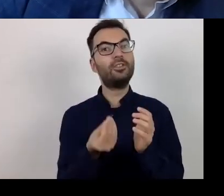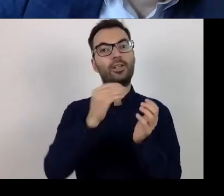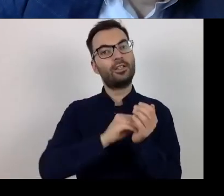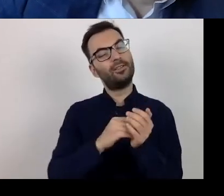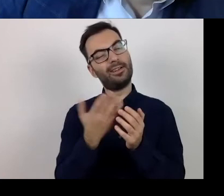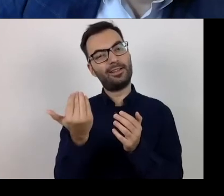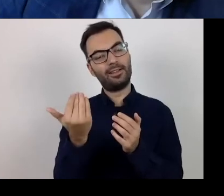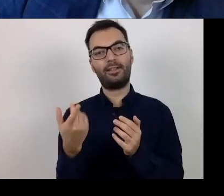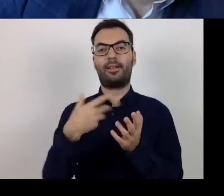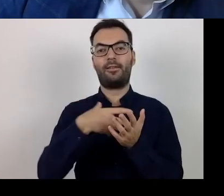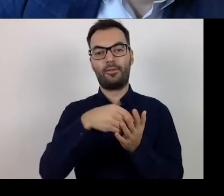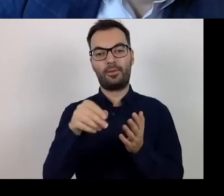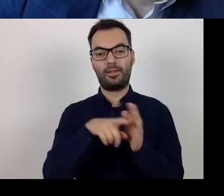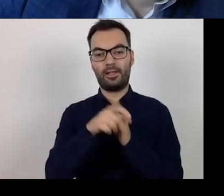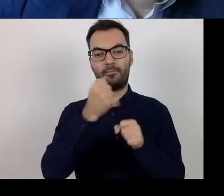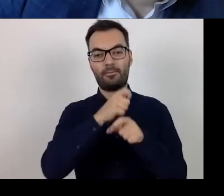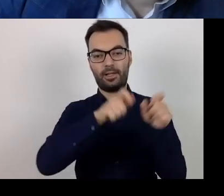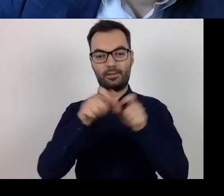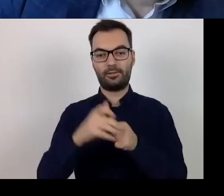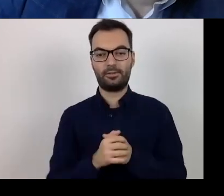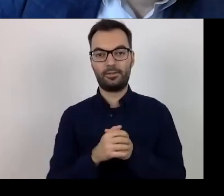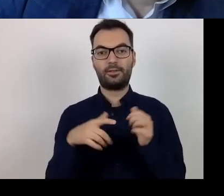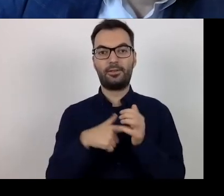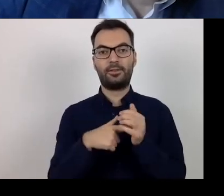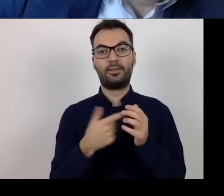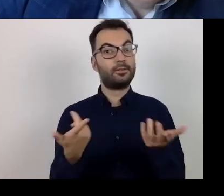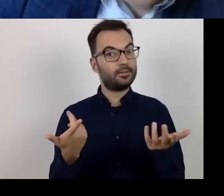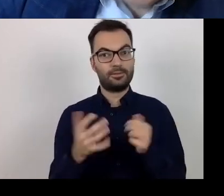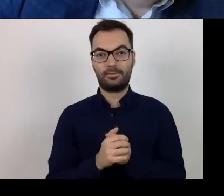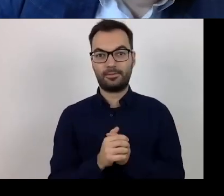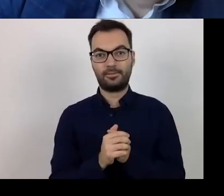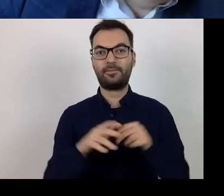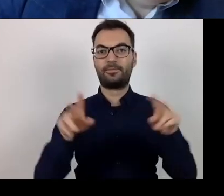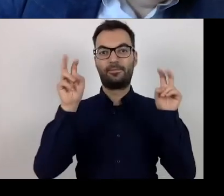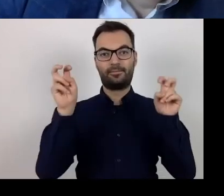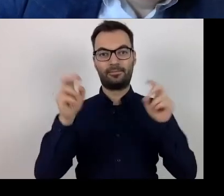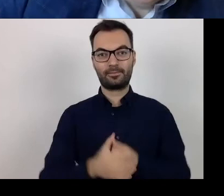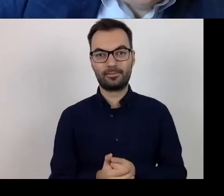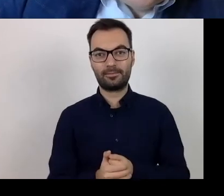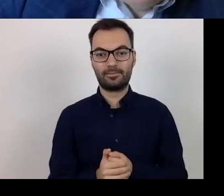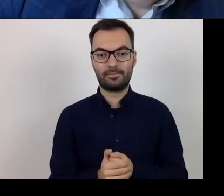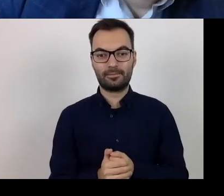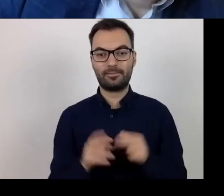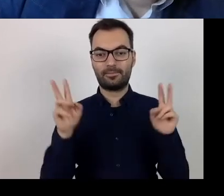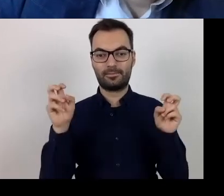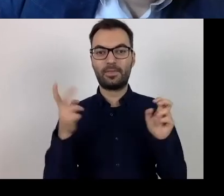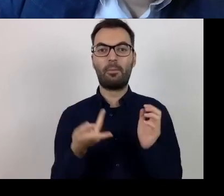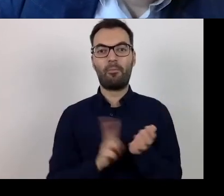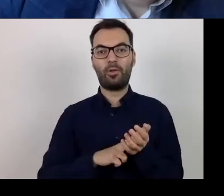for the remuneration of the employees. Here, the problem of double pay comes into play.